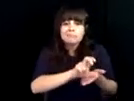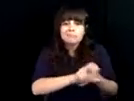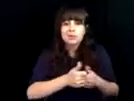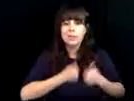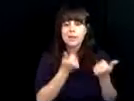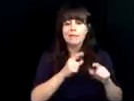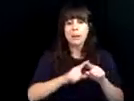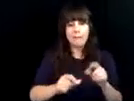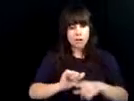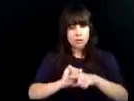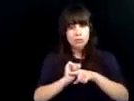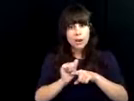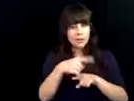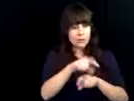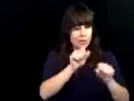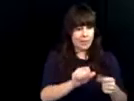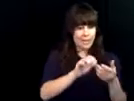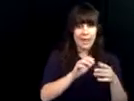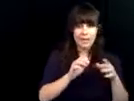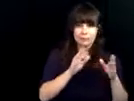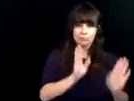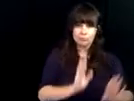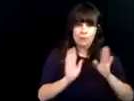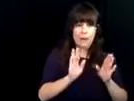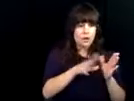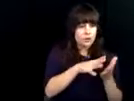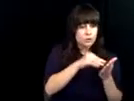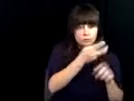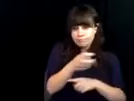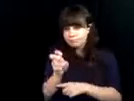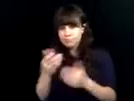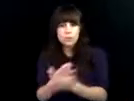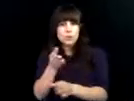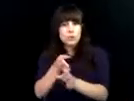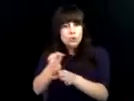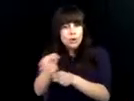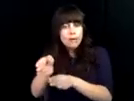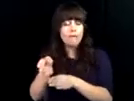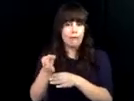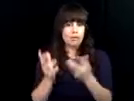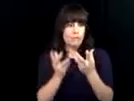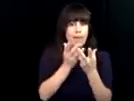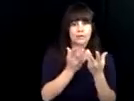1918 introduced a new concept in disability support, not just money to live on but training for the injured veterans as preparation